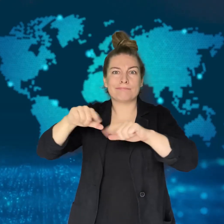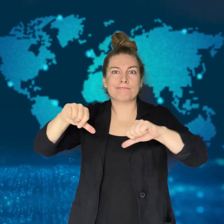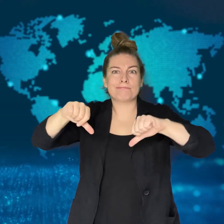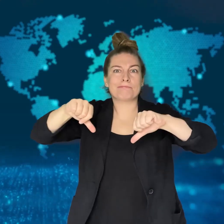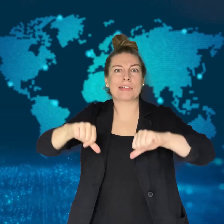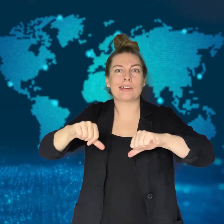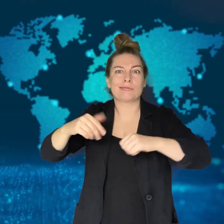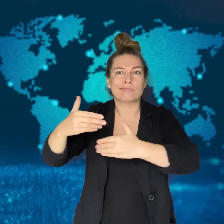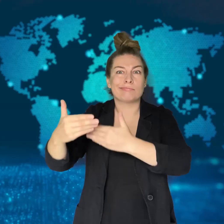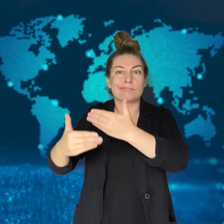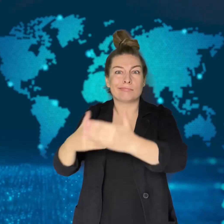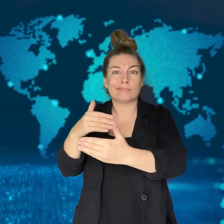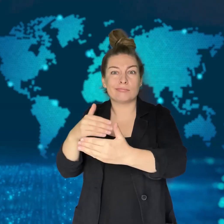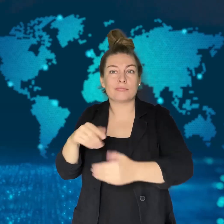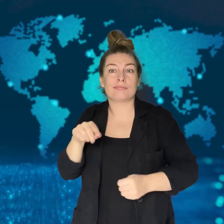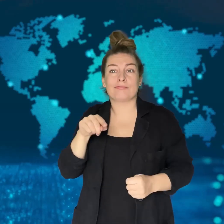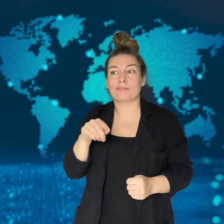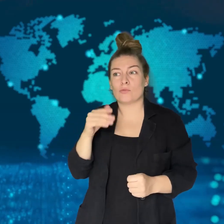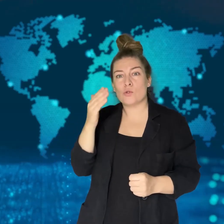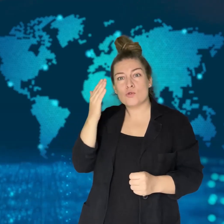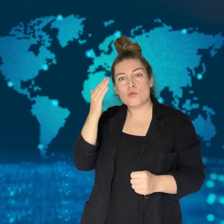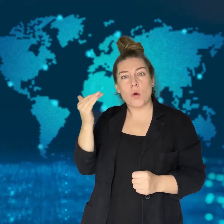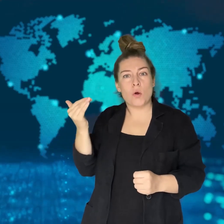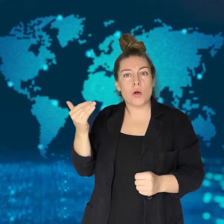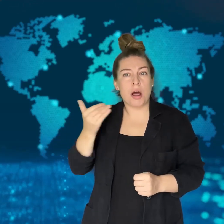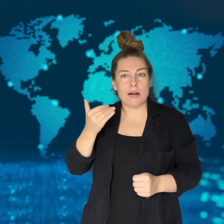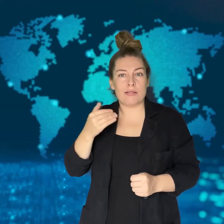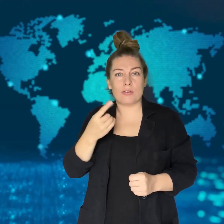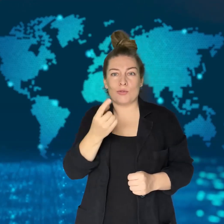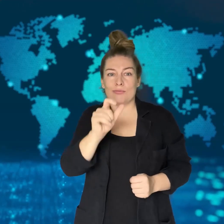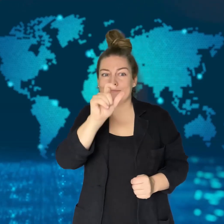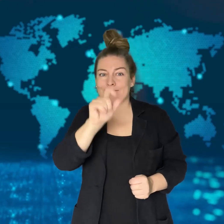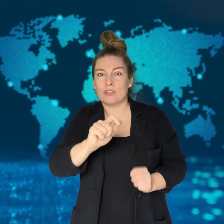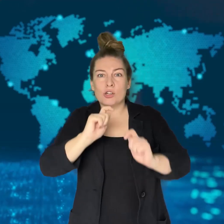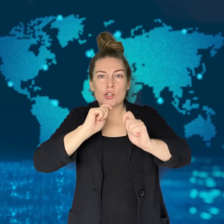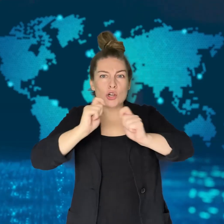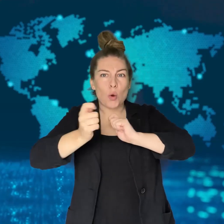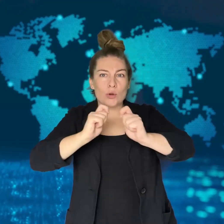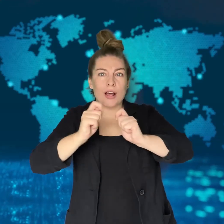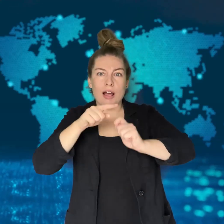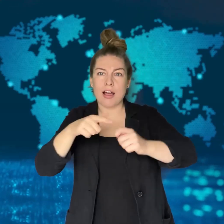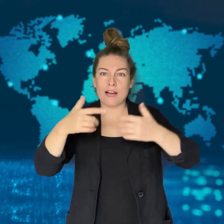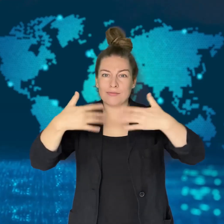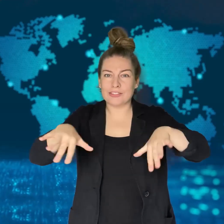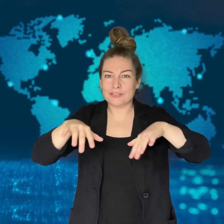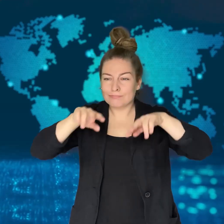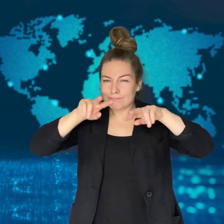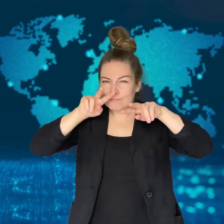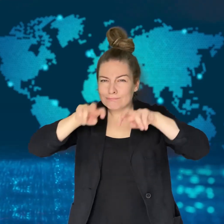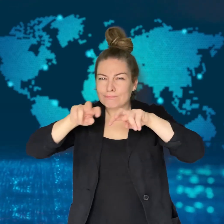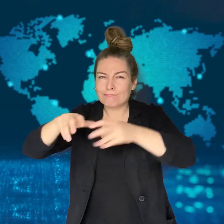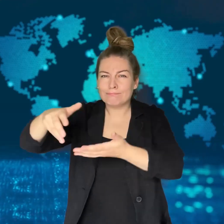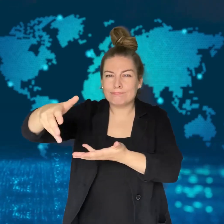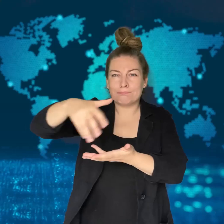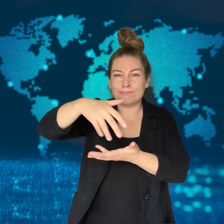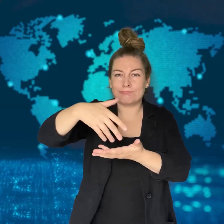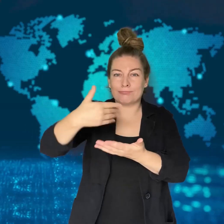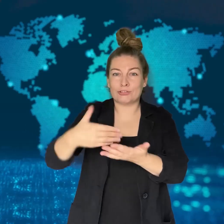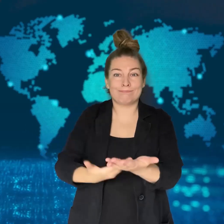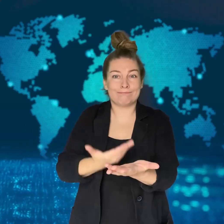A South Korean journalist's investigation found several university students'